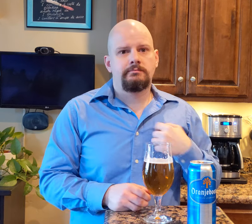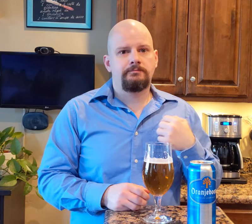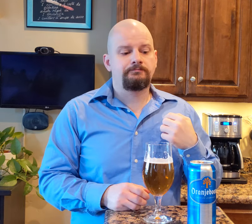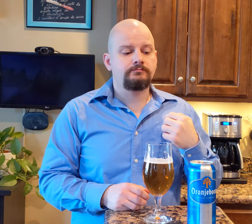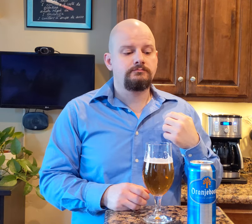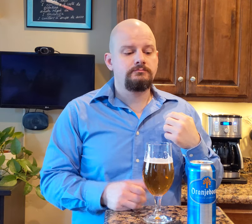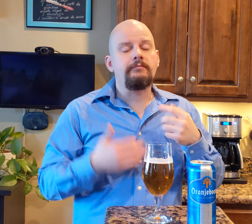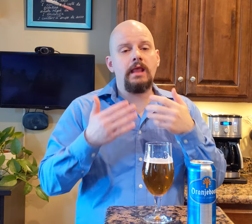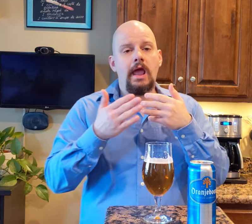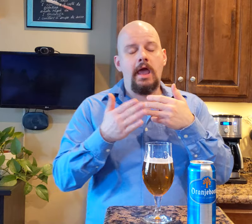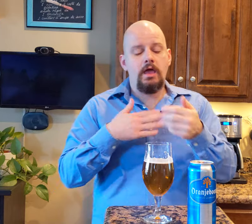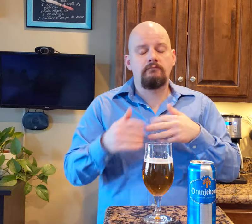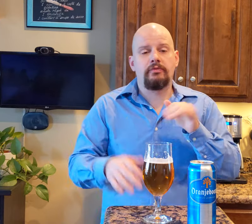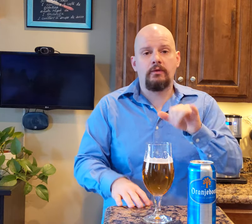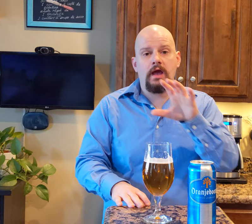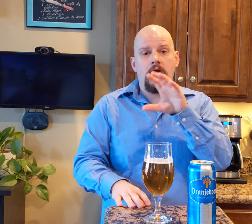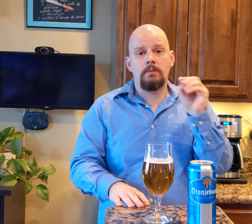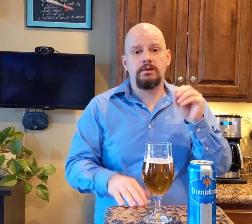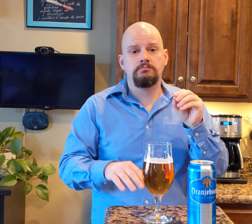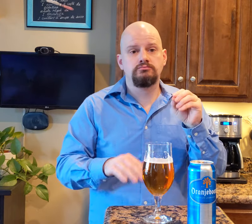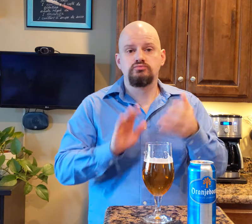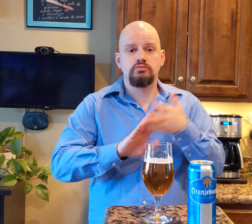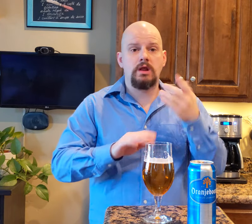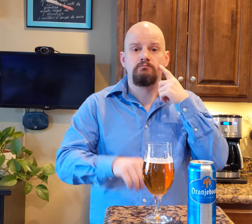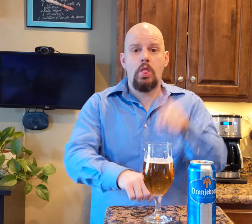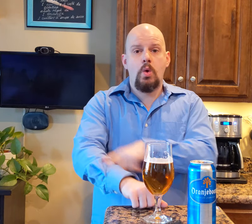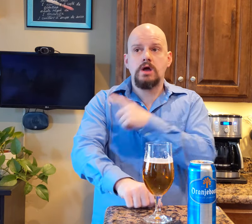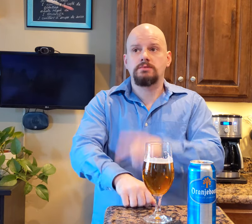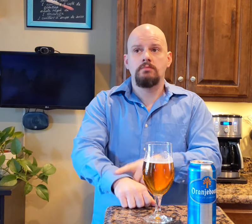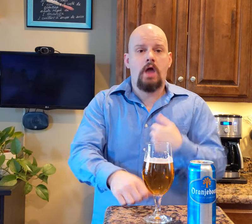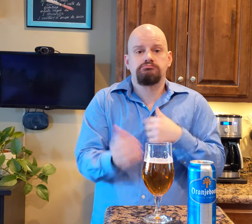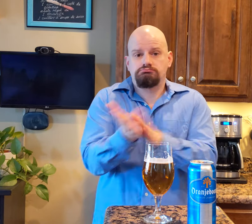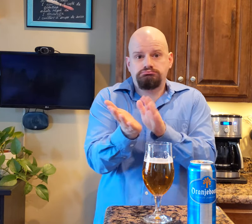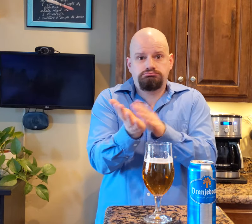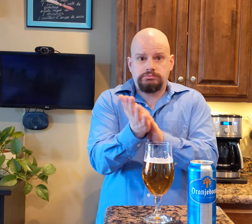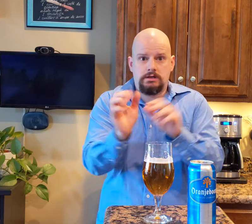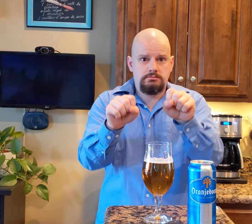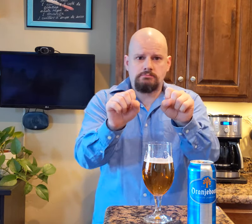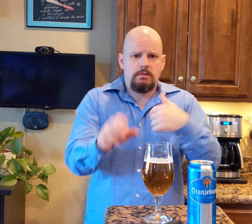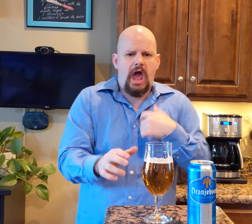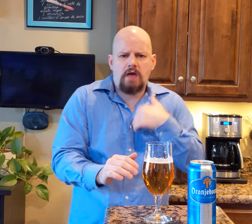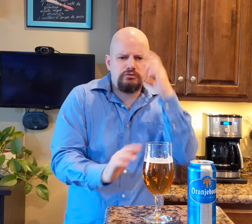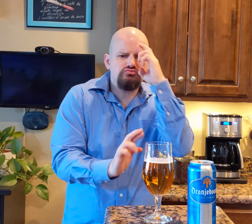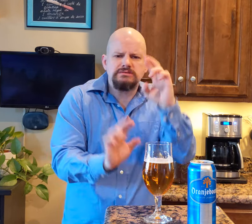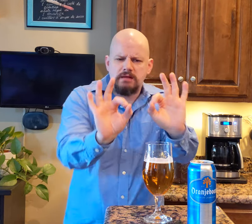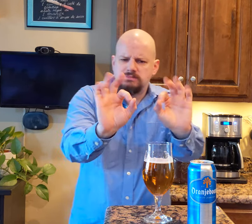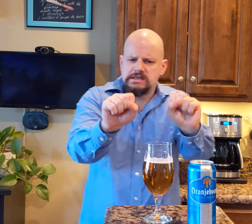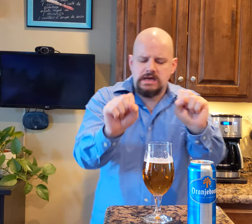Even though the company has been running its business for a very long time and I'd praise that. I have respect for that.